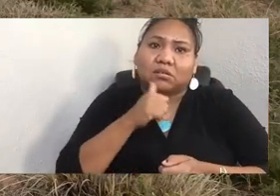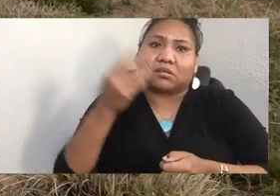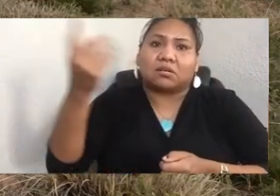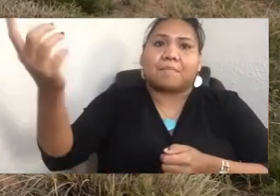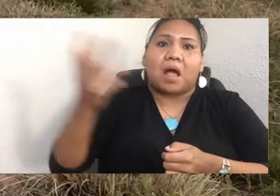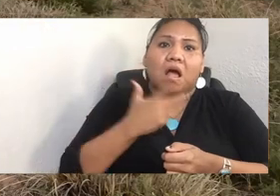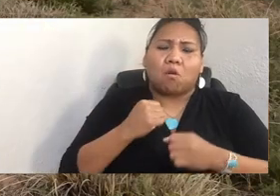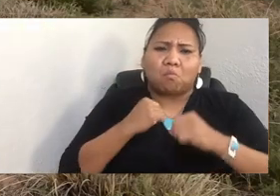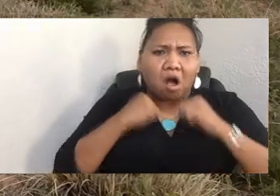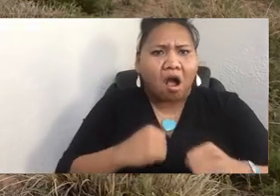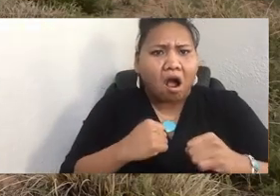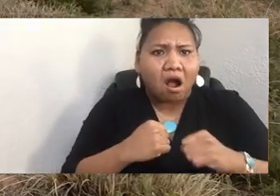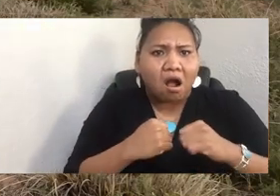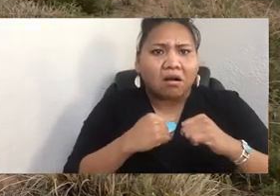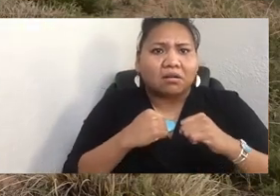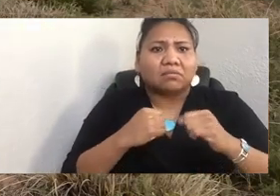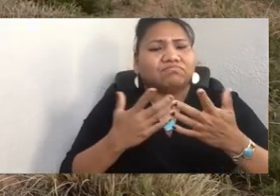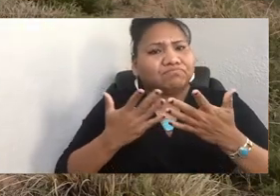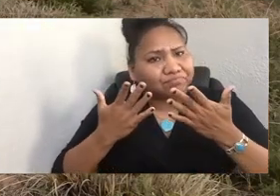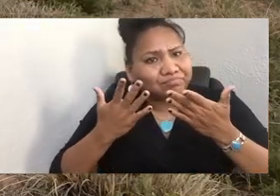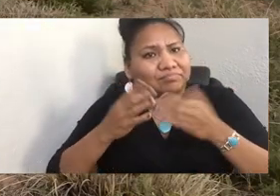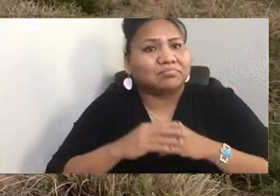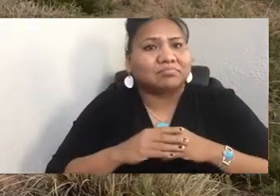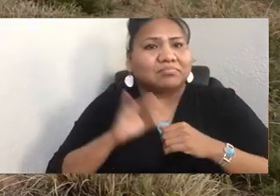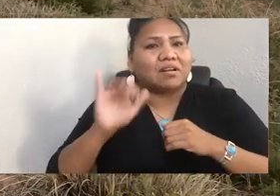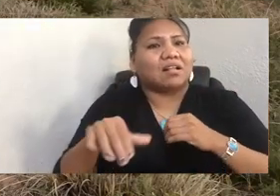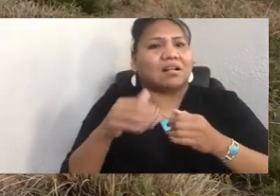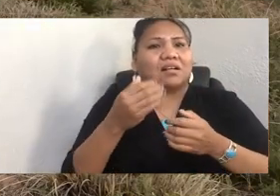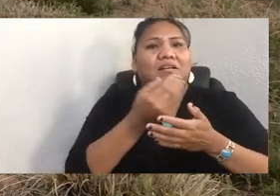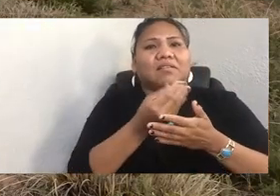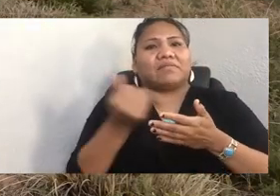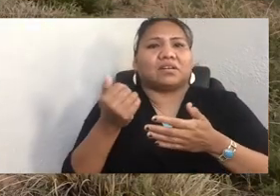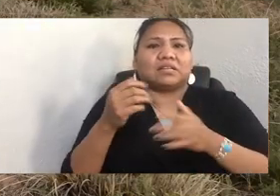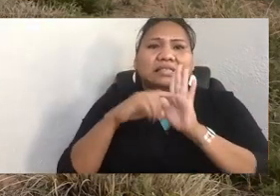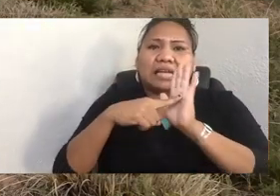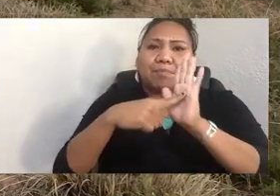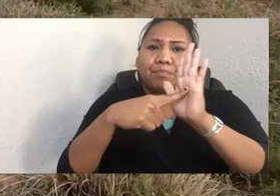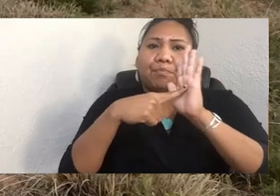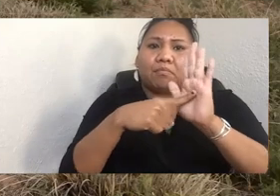So those are just a few examples of some of the ways that I've seen us coming back together